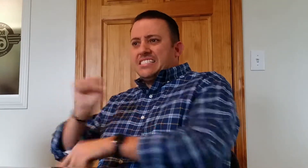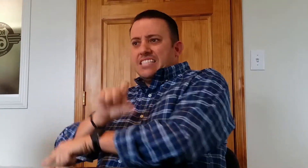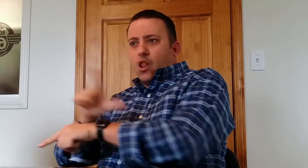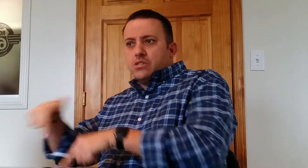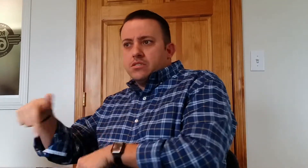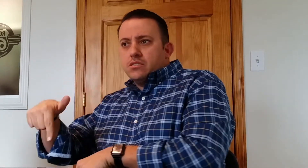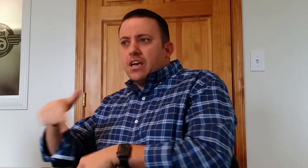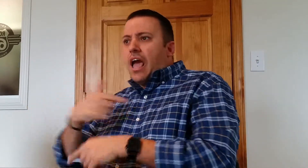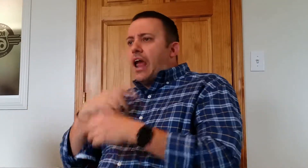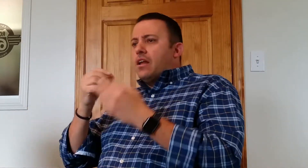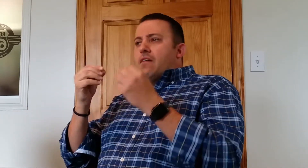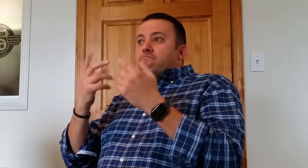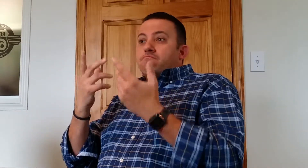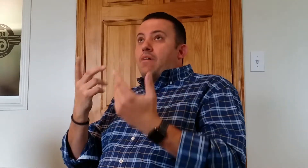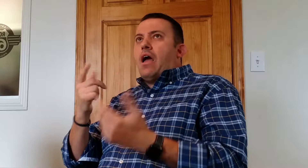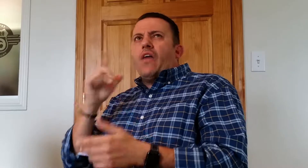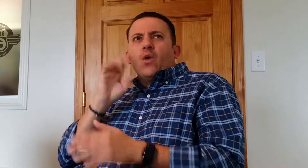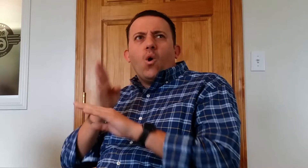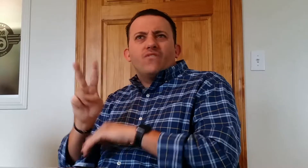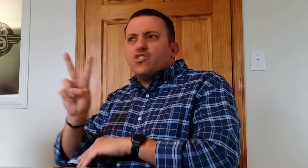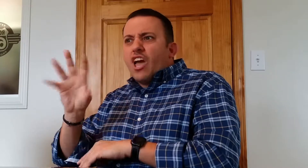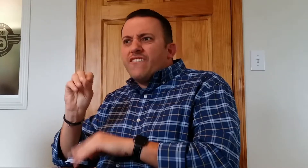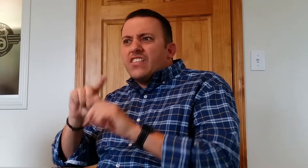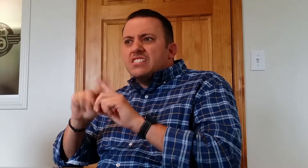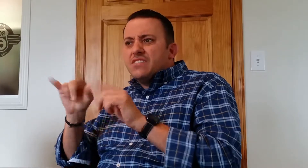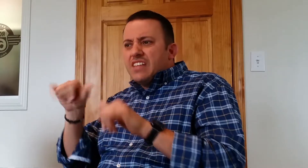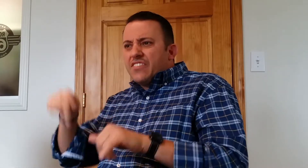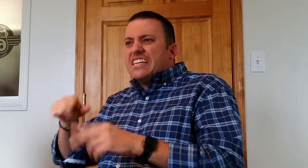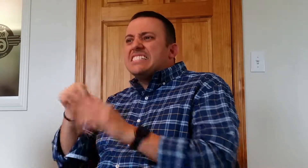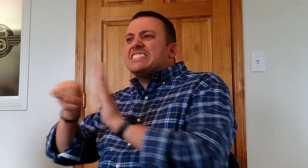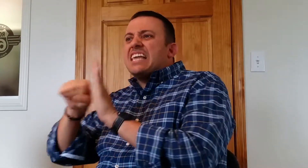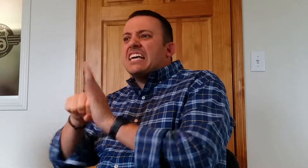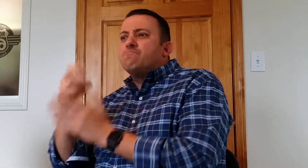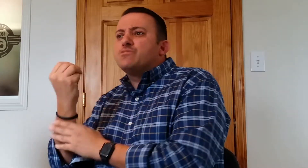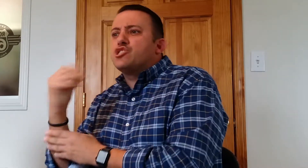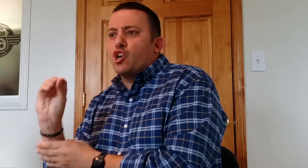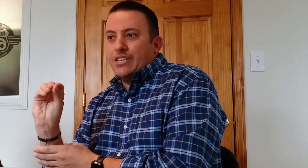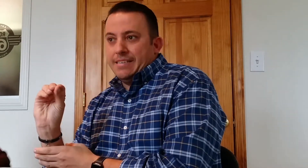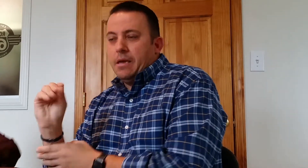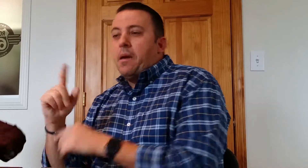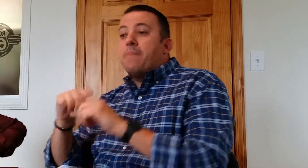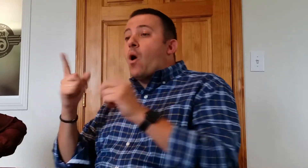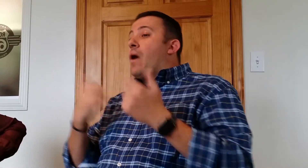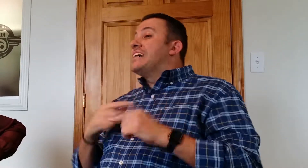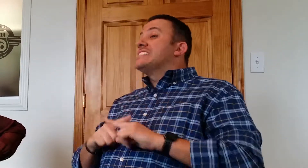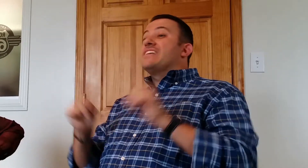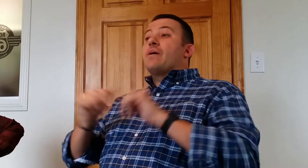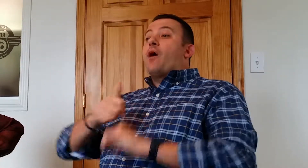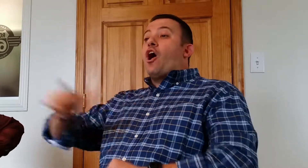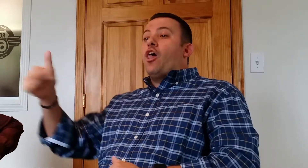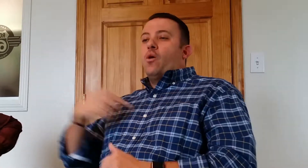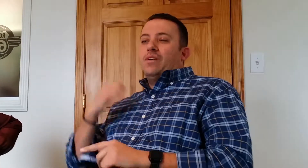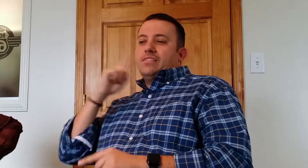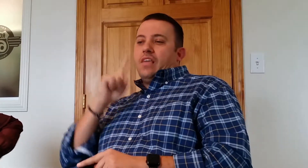and I think around 250 in the state of Missouri. But what really differentiates us is that we're Deaf.